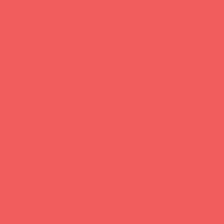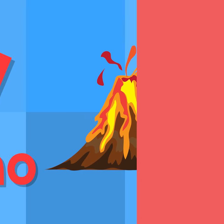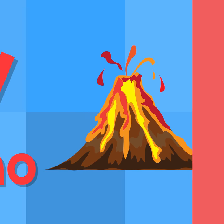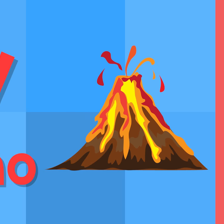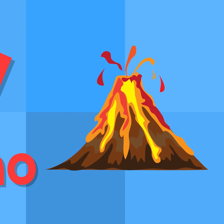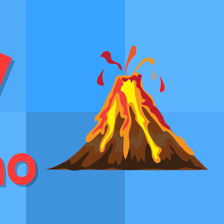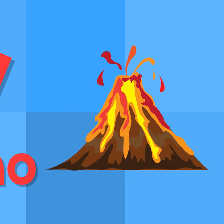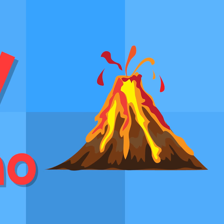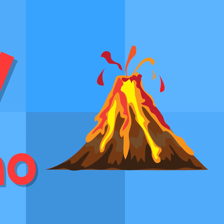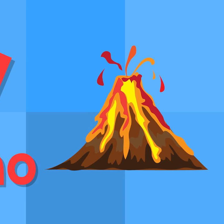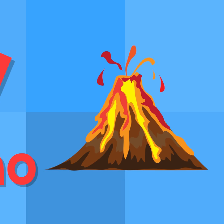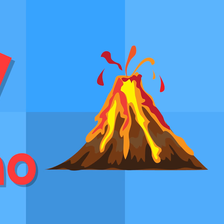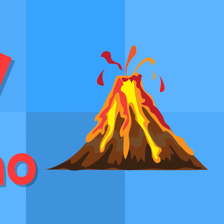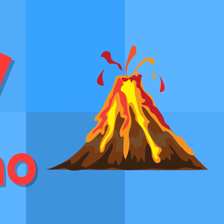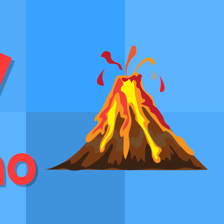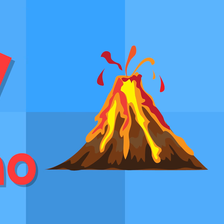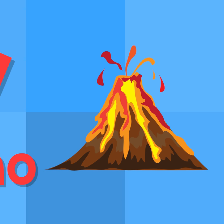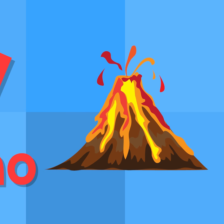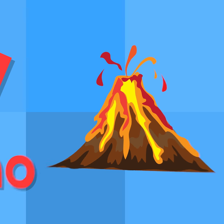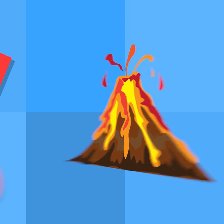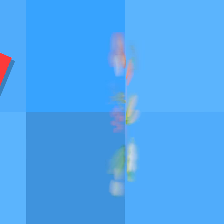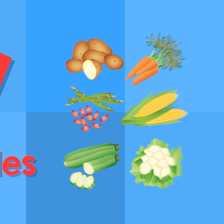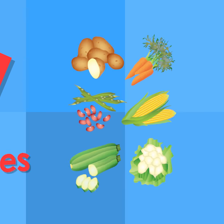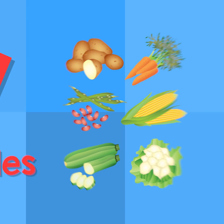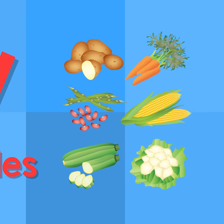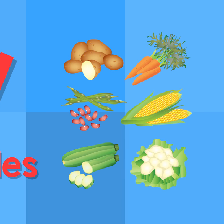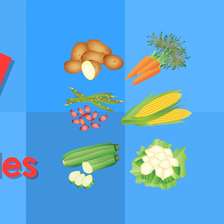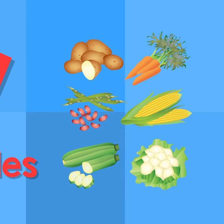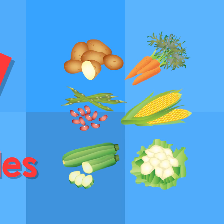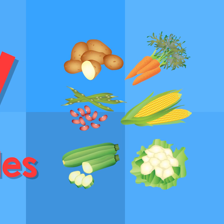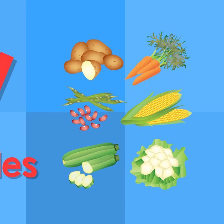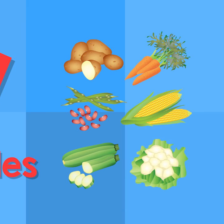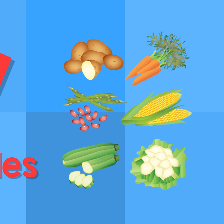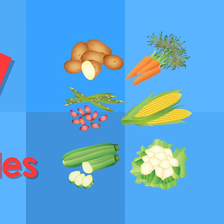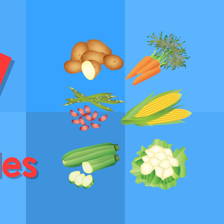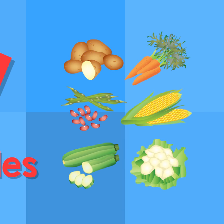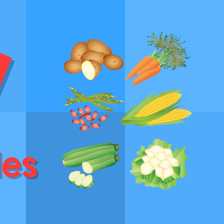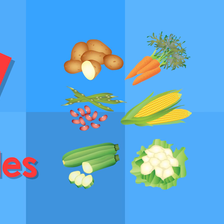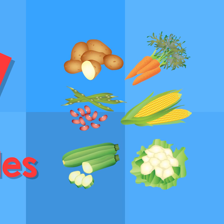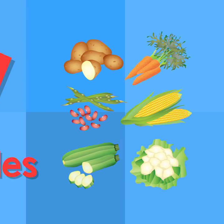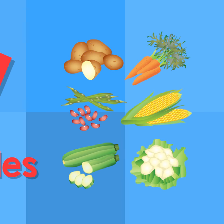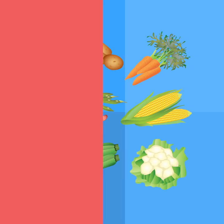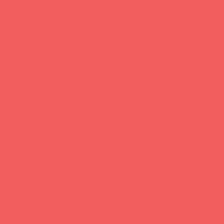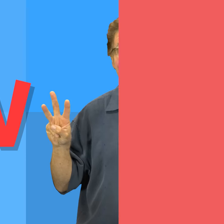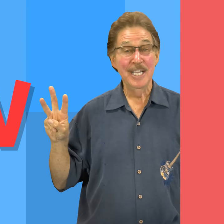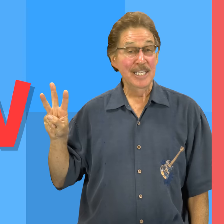/v/ /v/ volcano /v/ /v/ vegetables